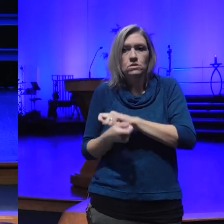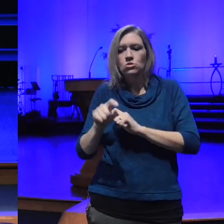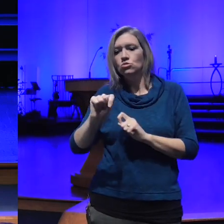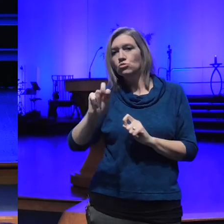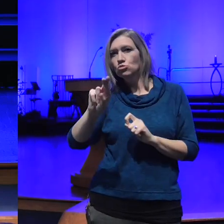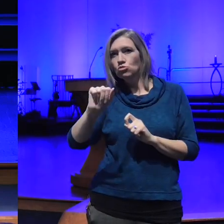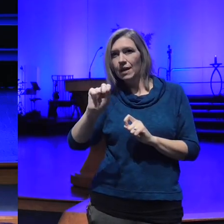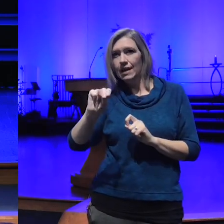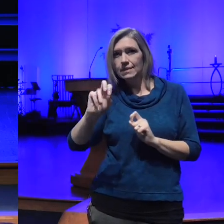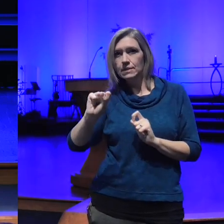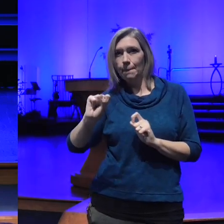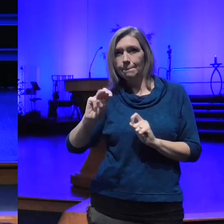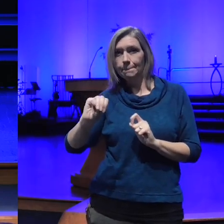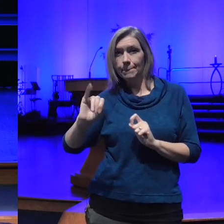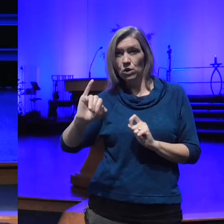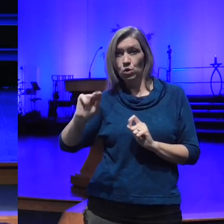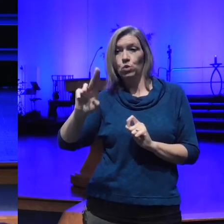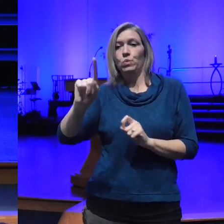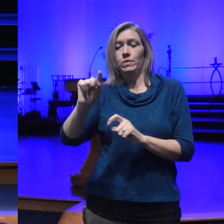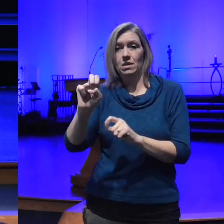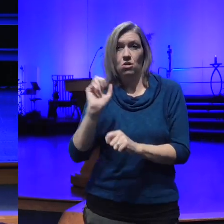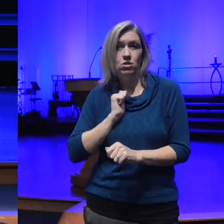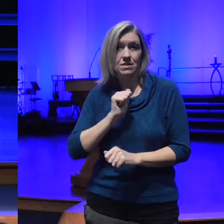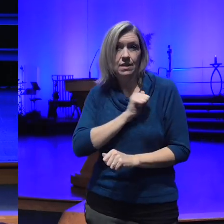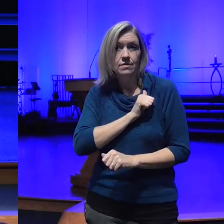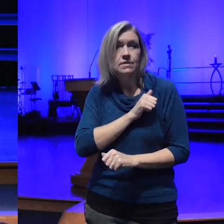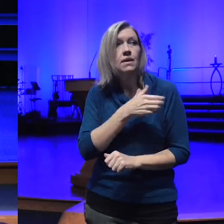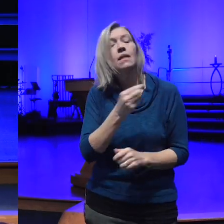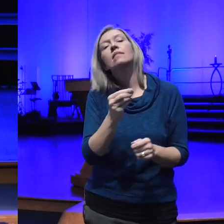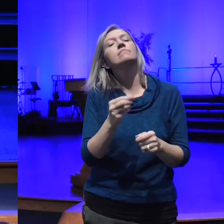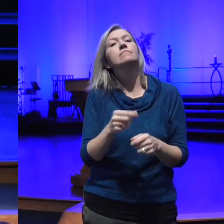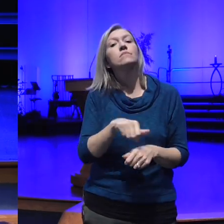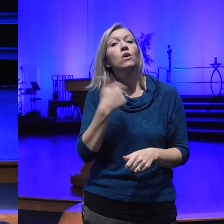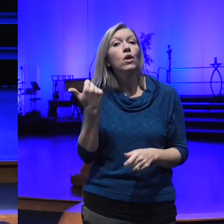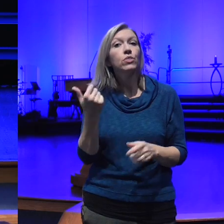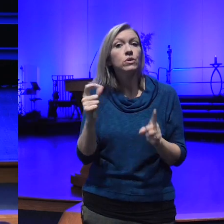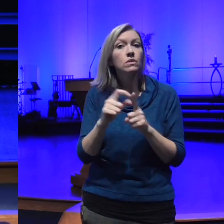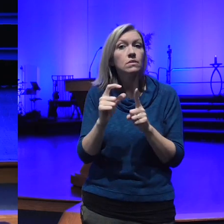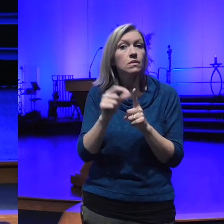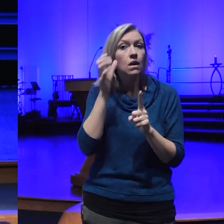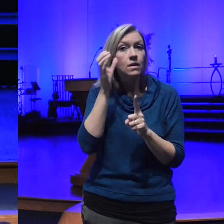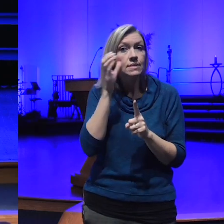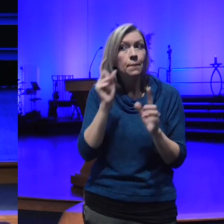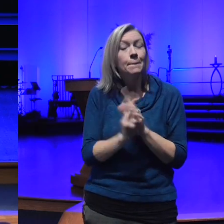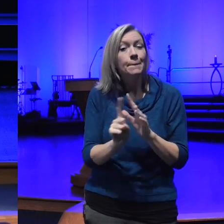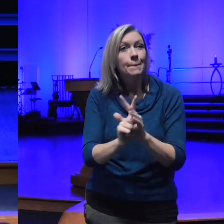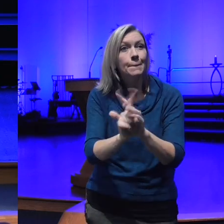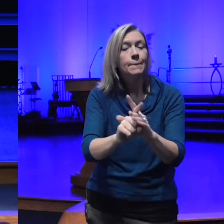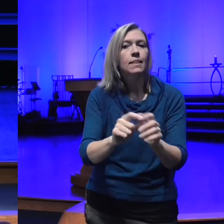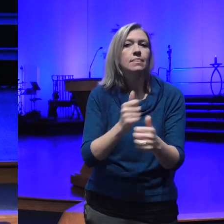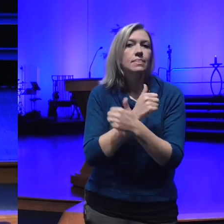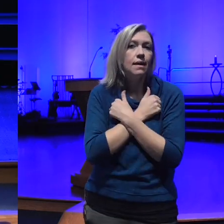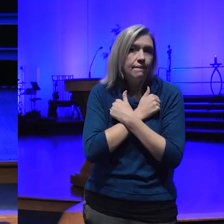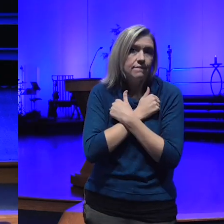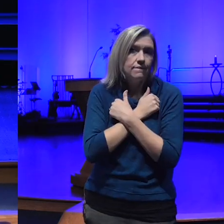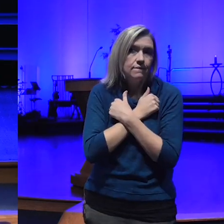was also mentioned in our video most Alchemists or people who are practicing spiritual Alchemy